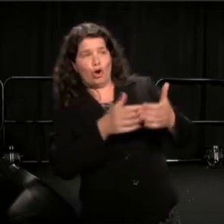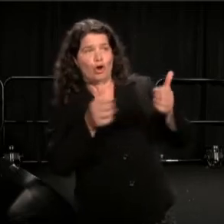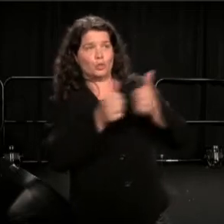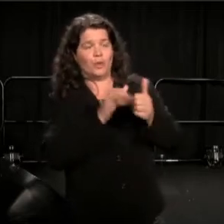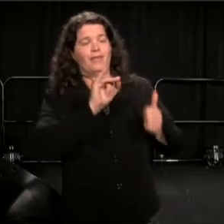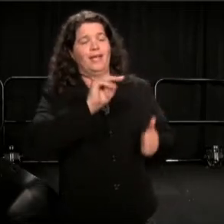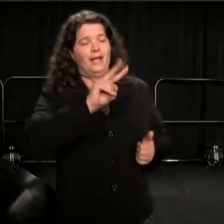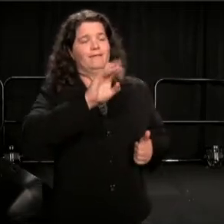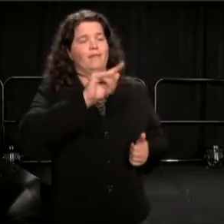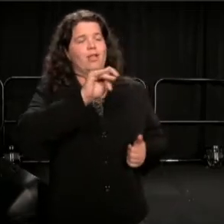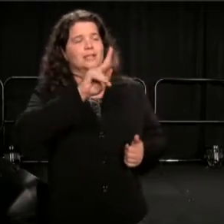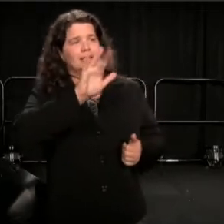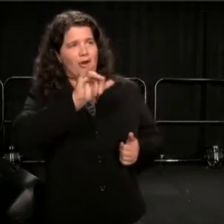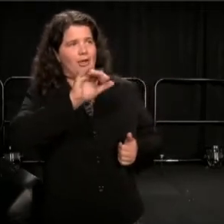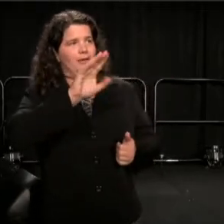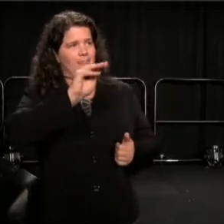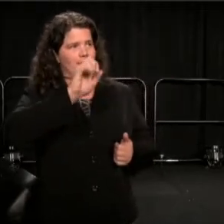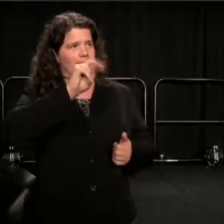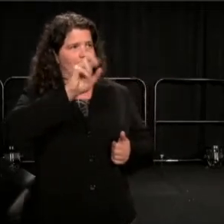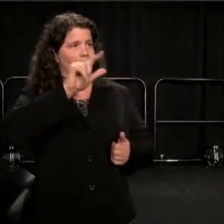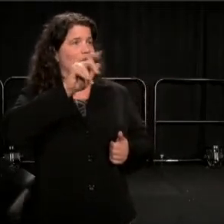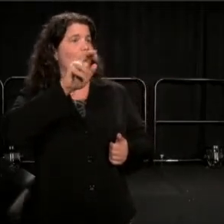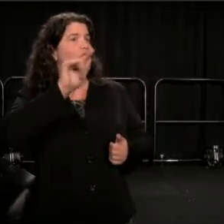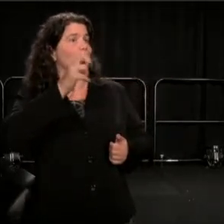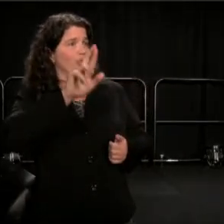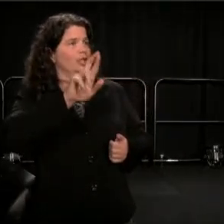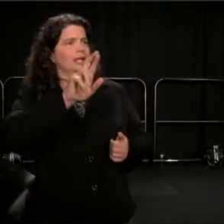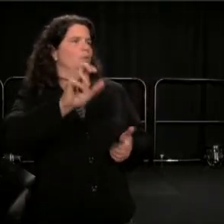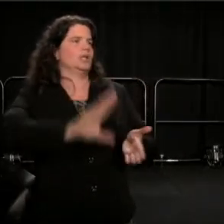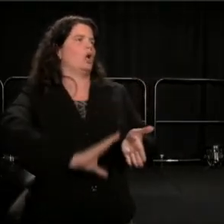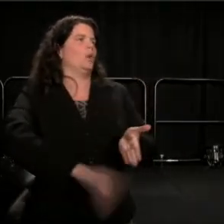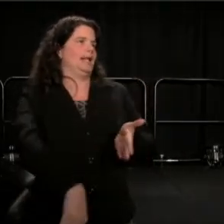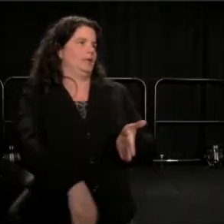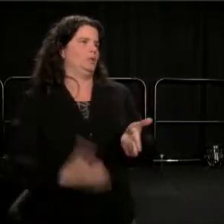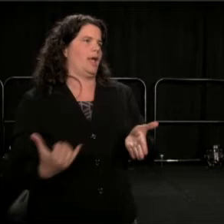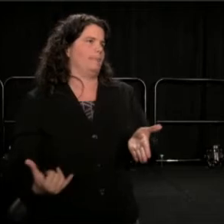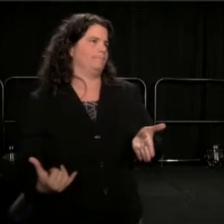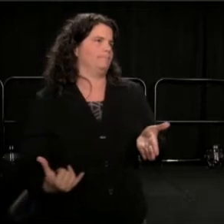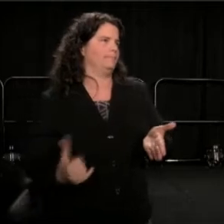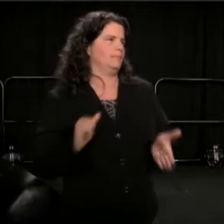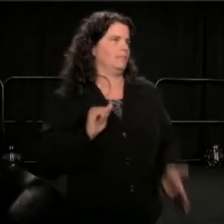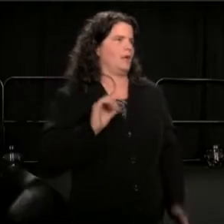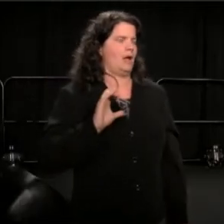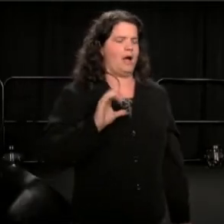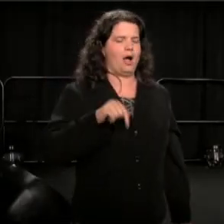misconduct in office was acquitted. We're three trials in.